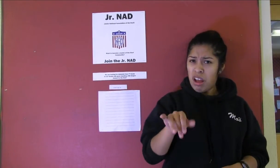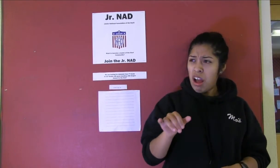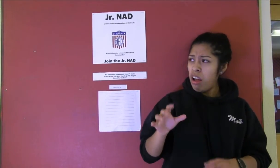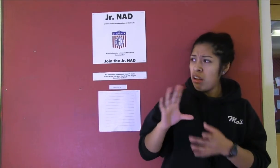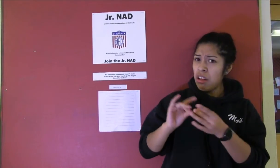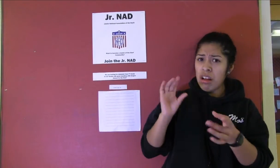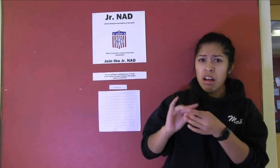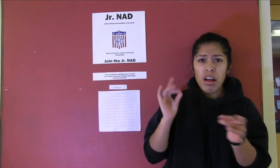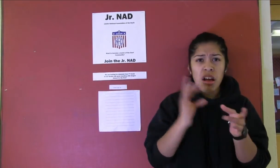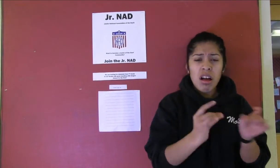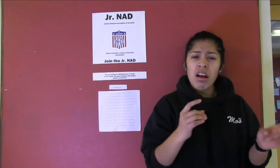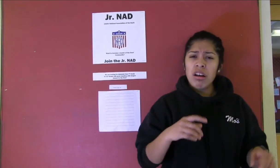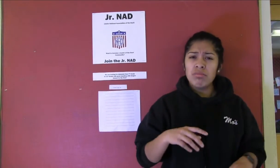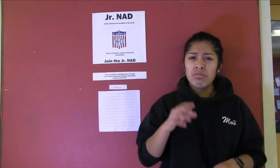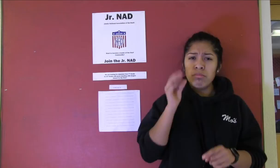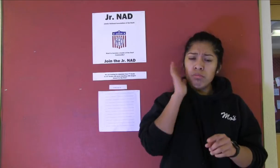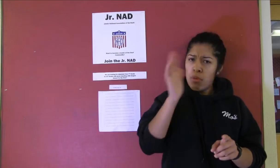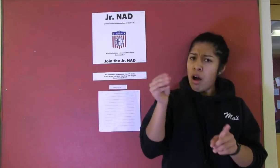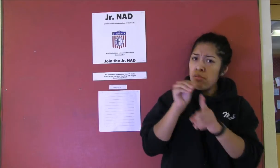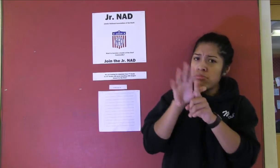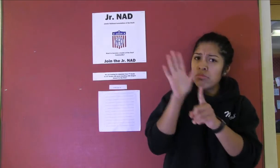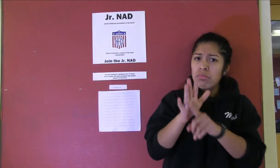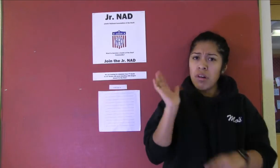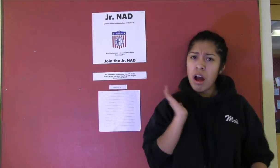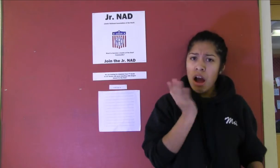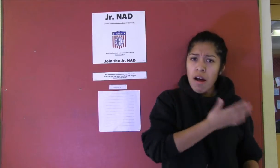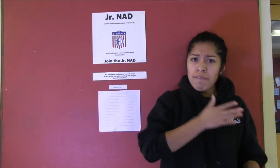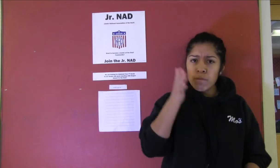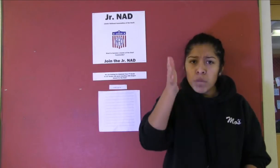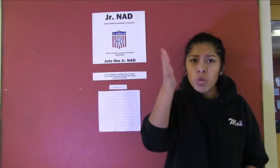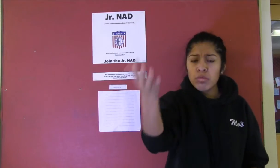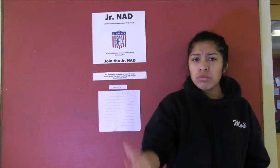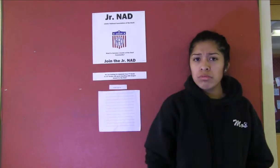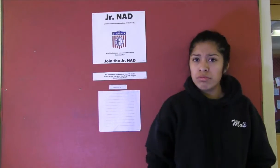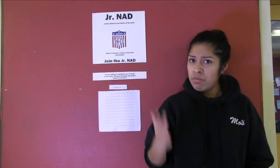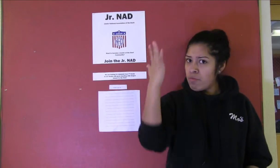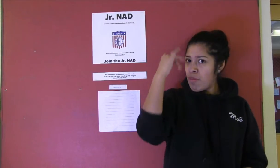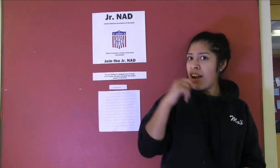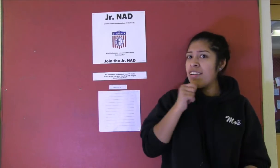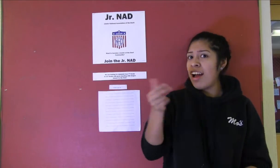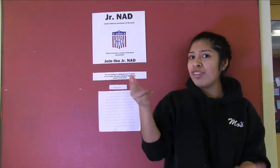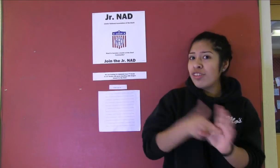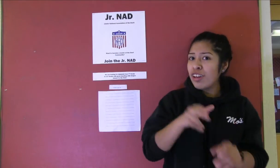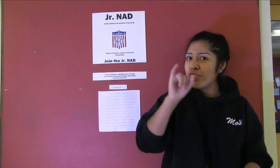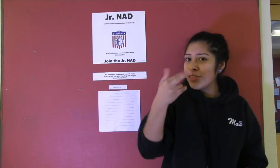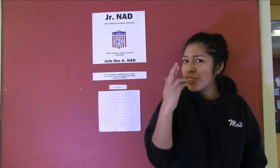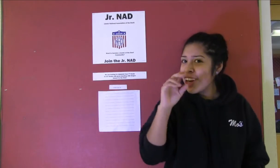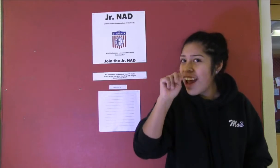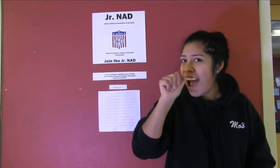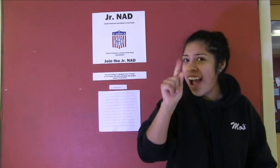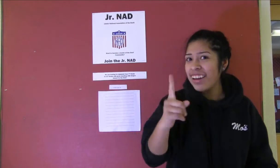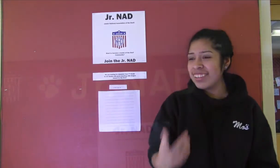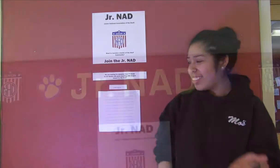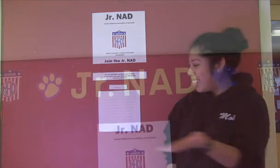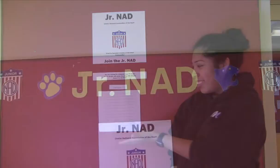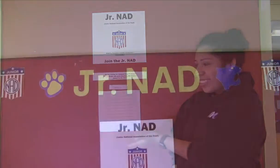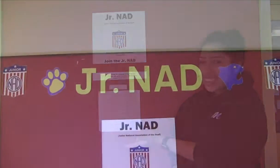Those perspectives would have an impact on our future. Why don't you join JR NAD?